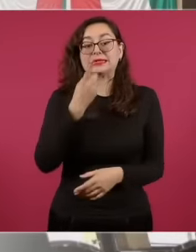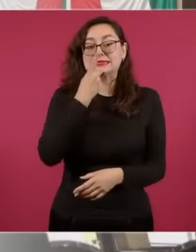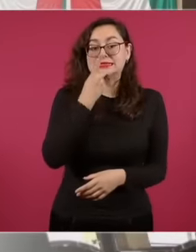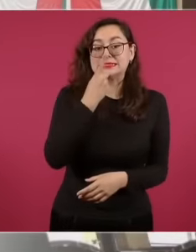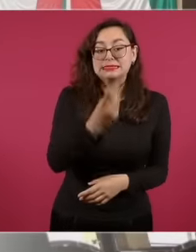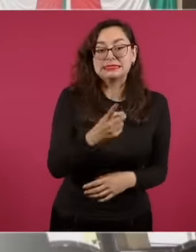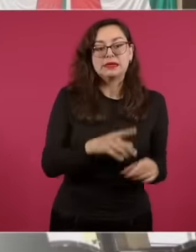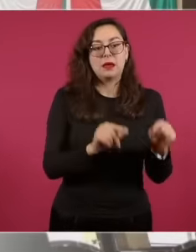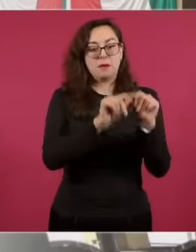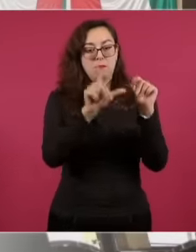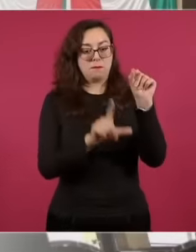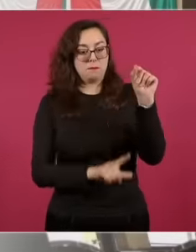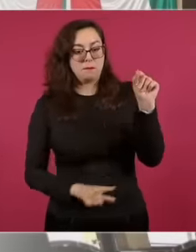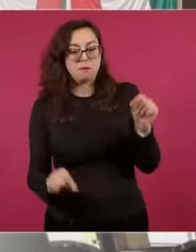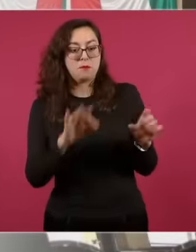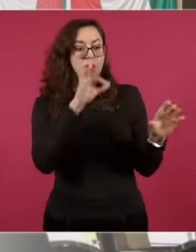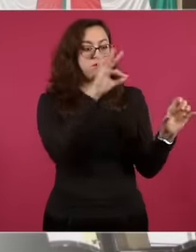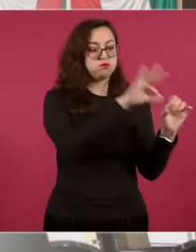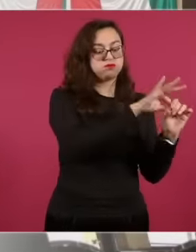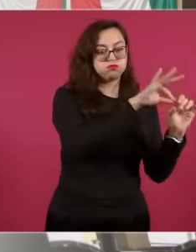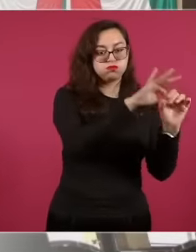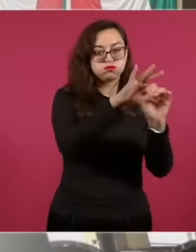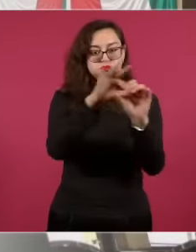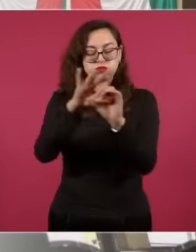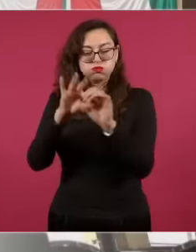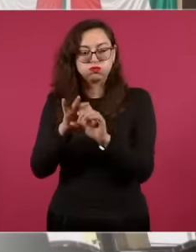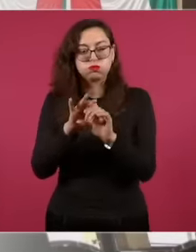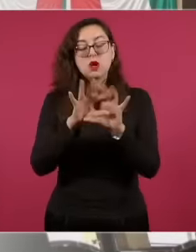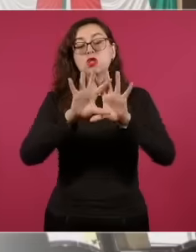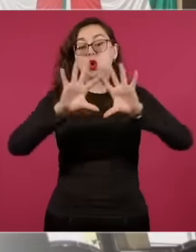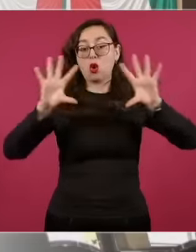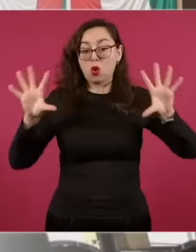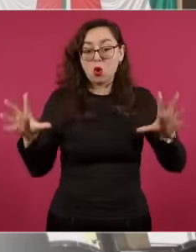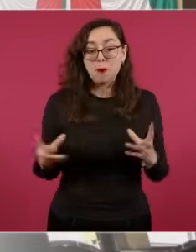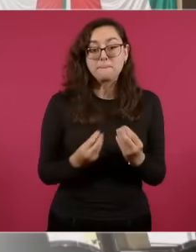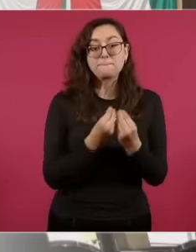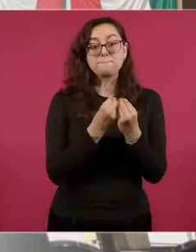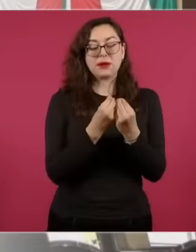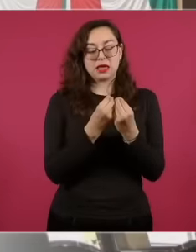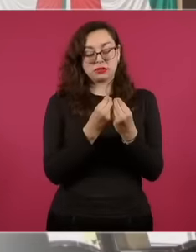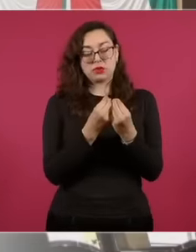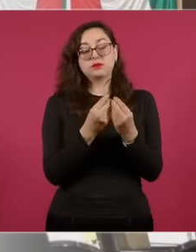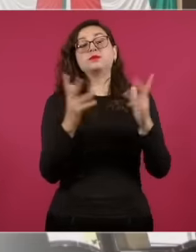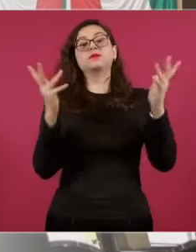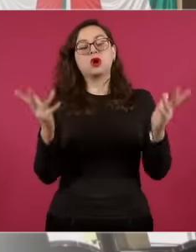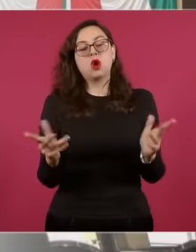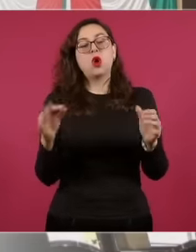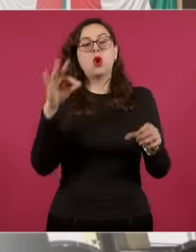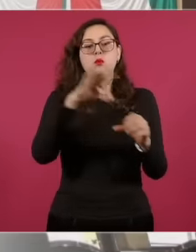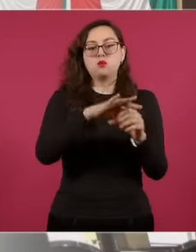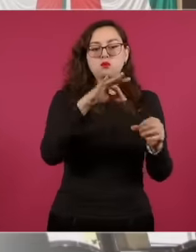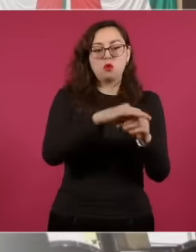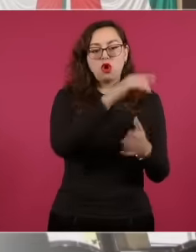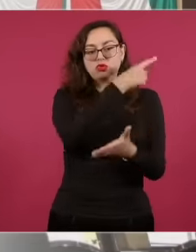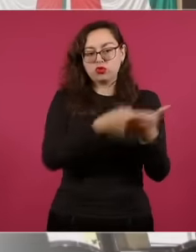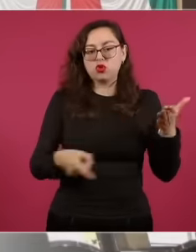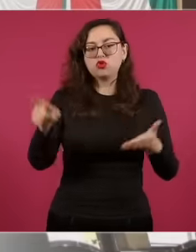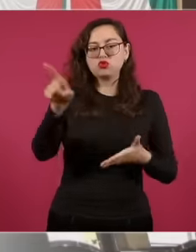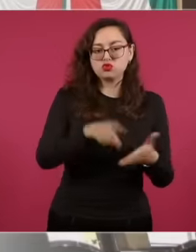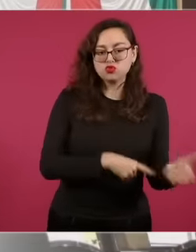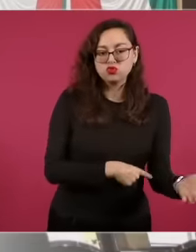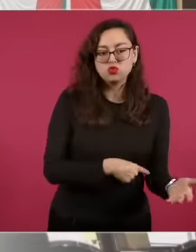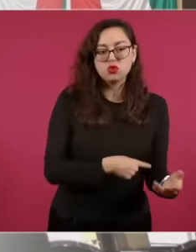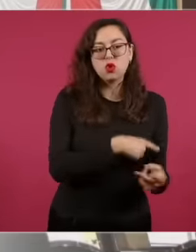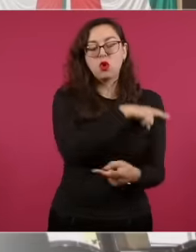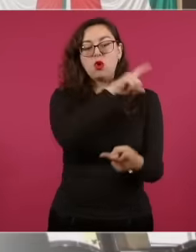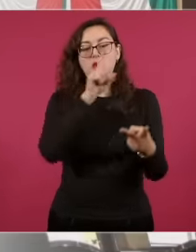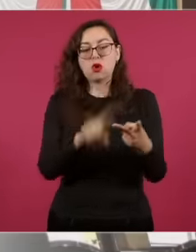the null votes, the votes in favor of unregistered candidacies and